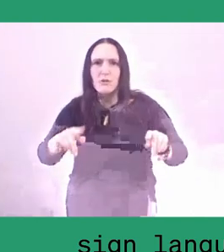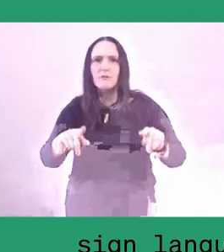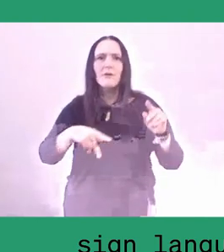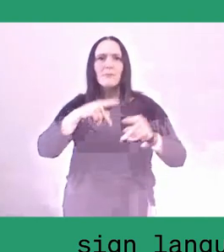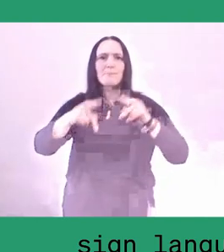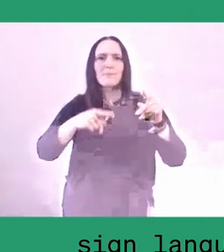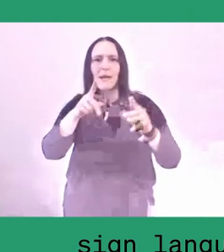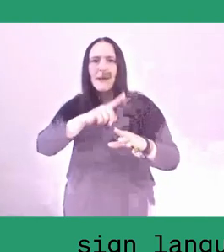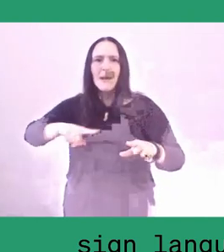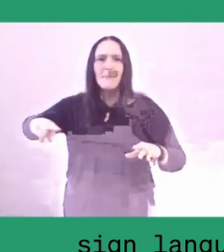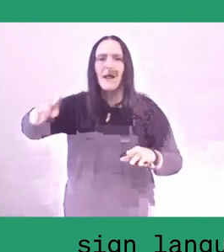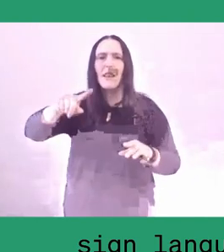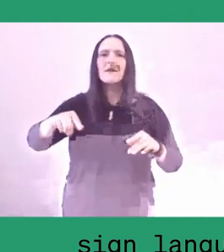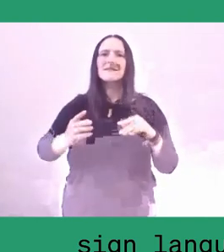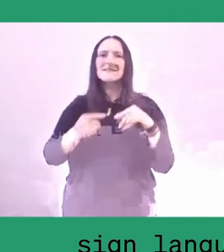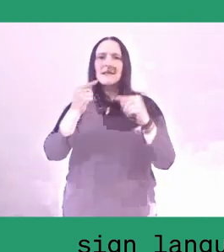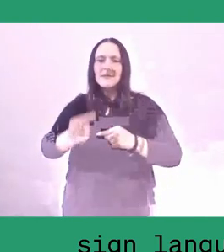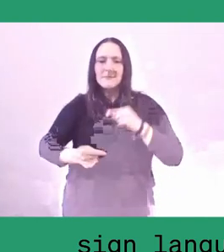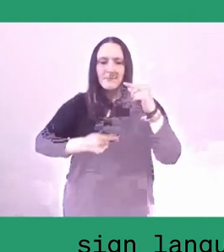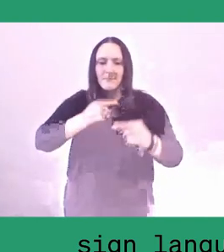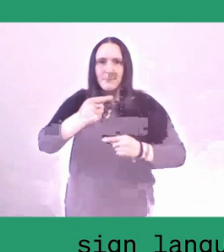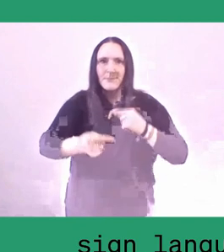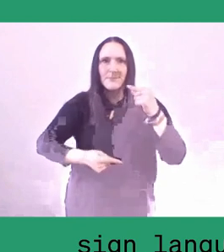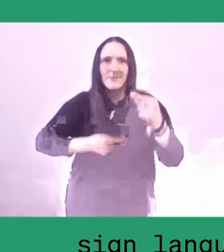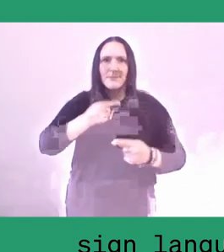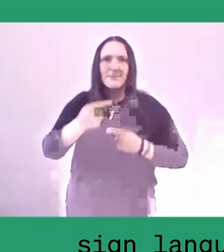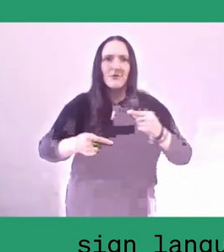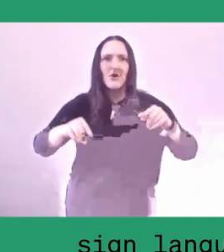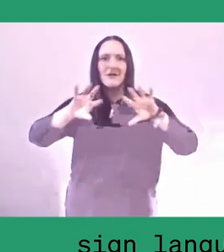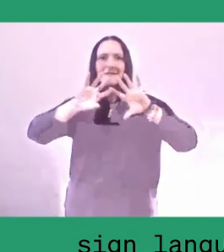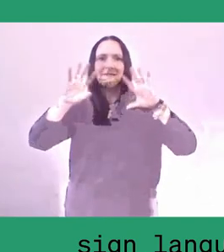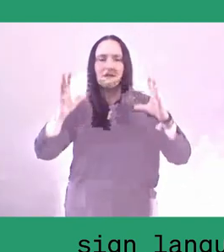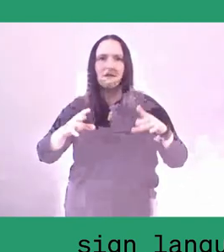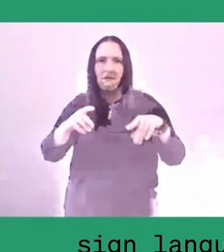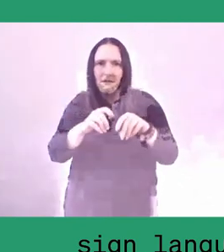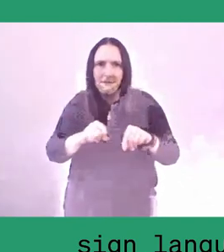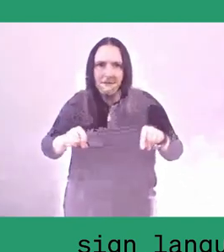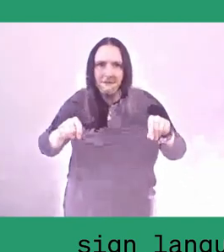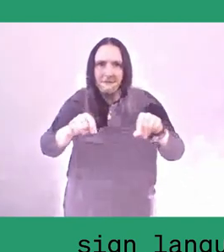in doing the whole process of sowing the seed to harvesting the crops.